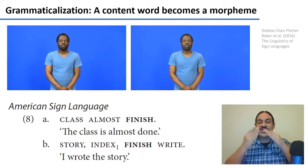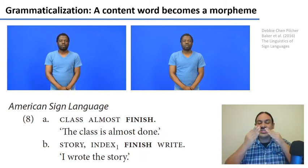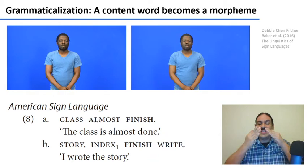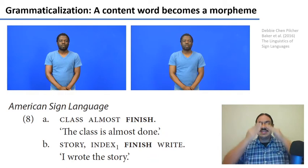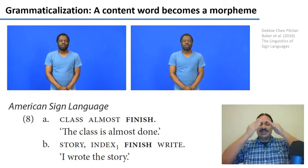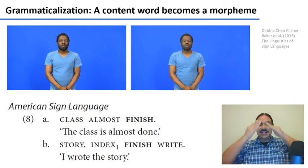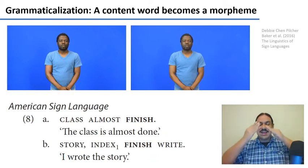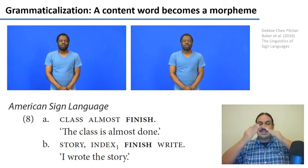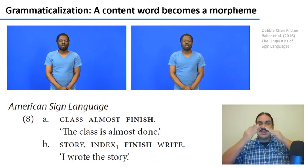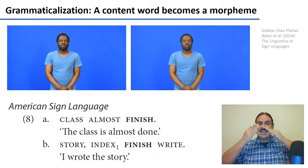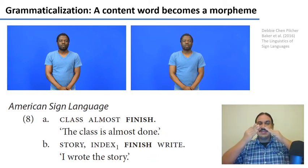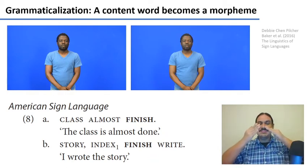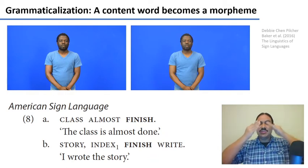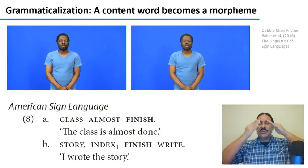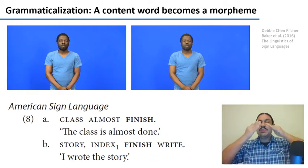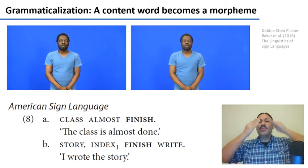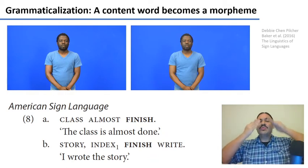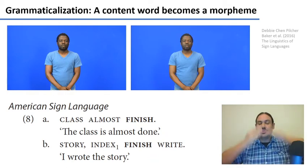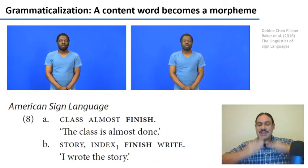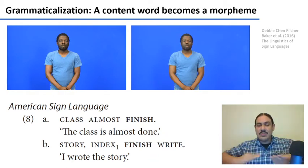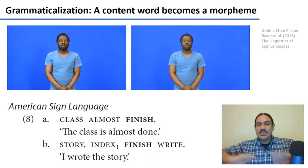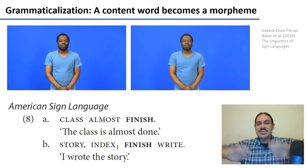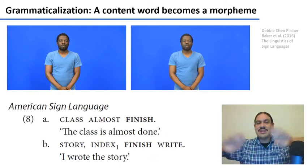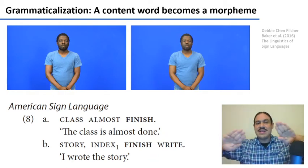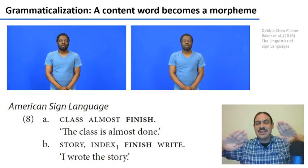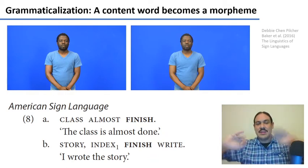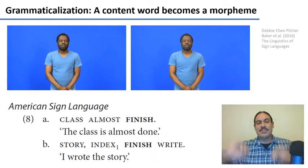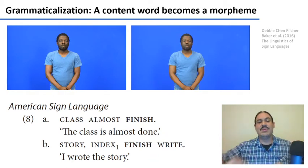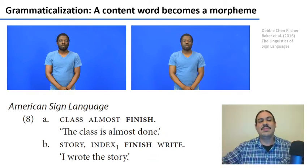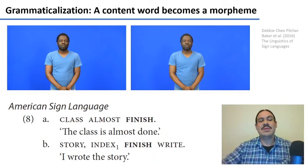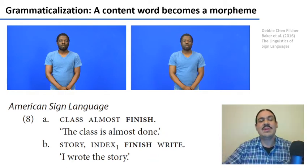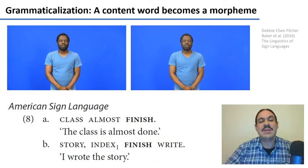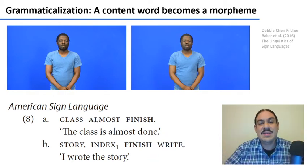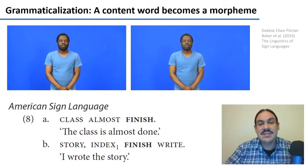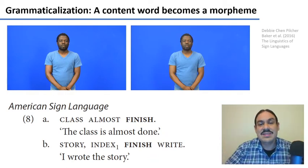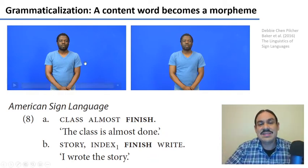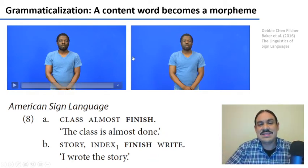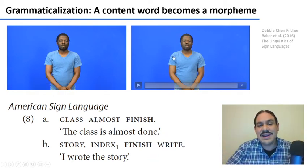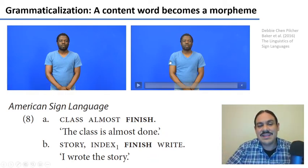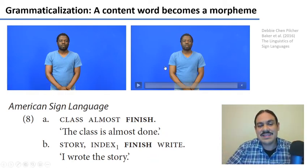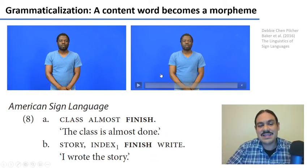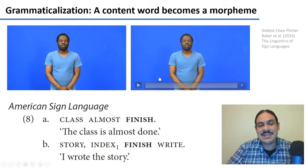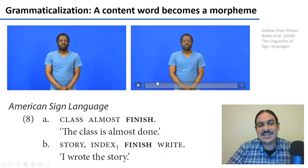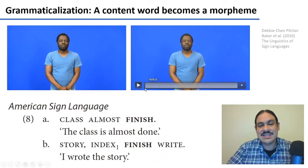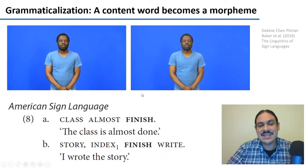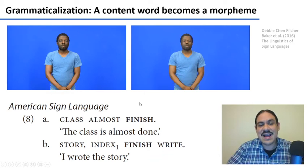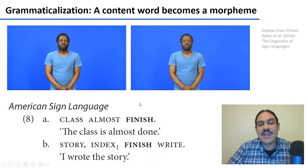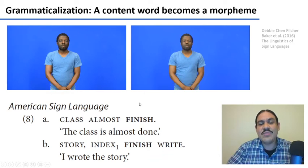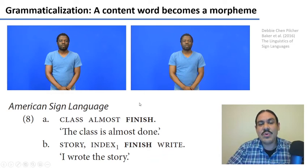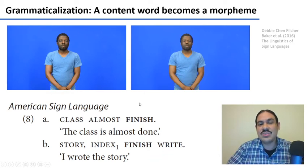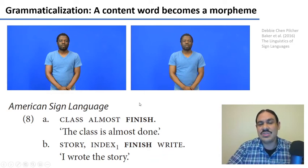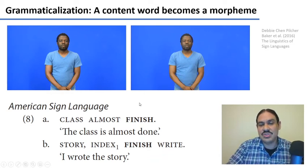and here finish is an aspectual marker is going to be reduced because this is no longer the full verb